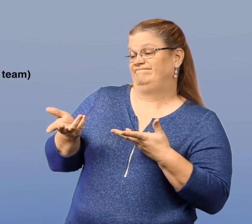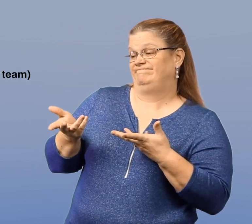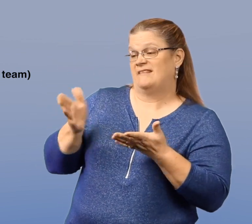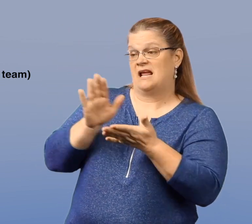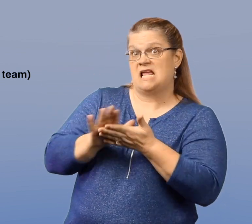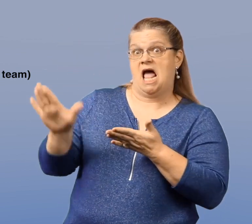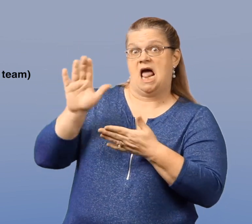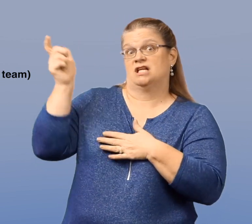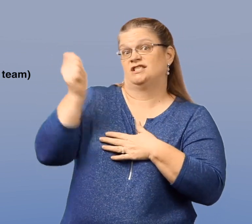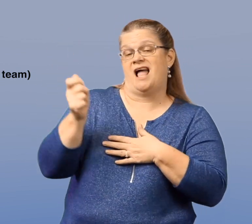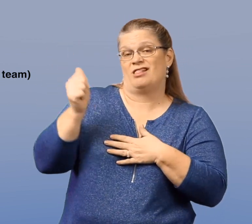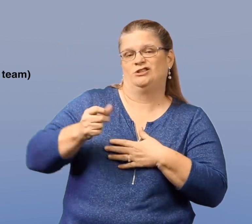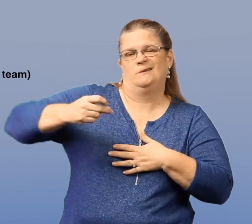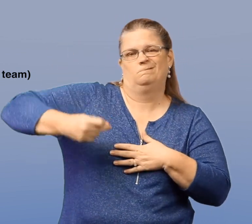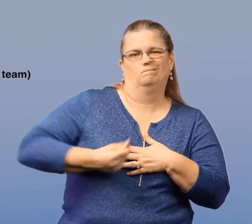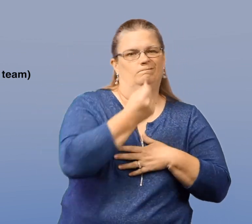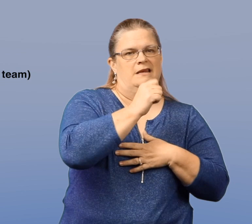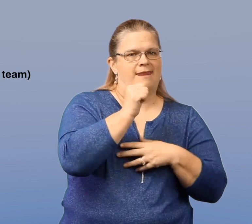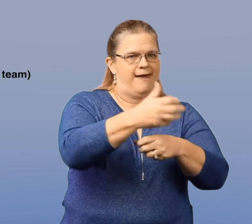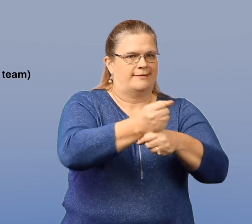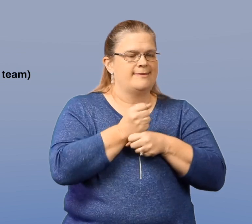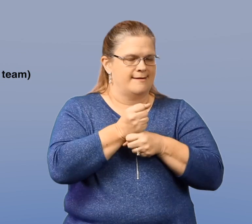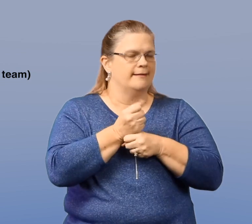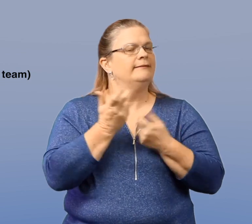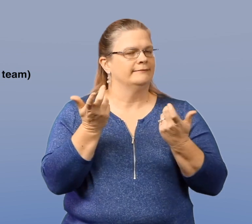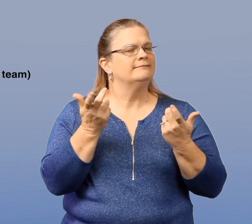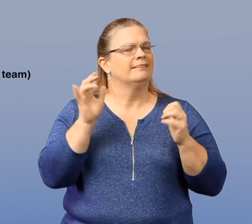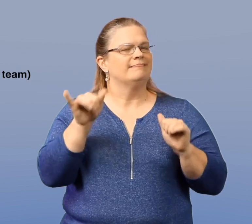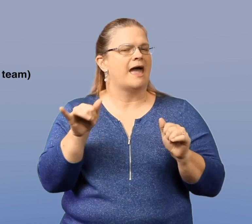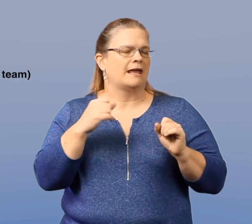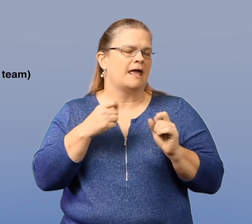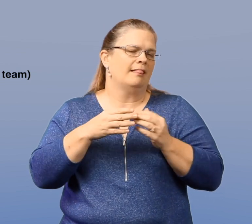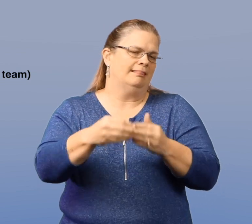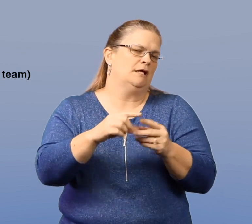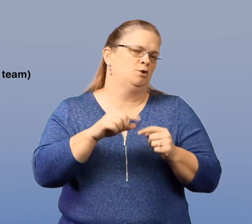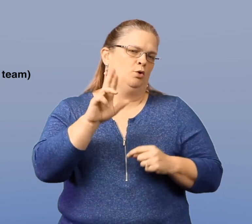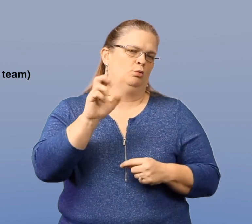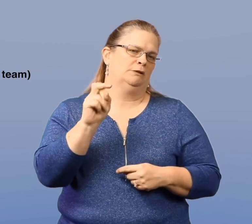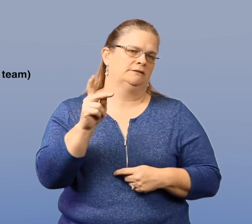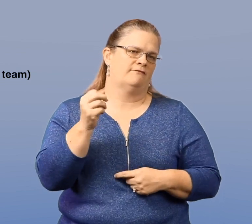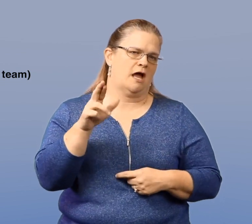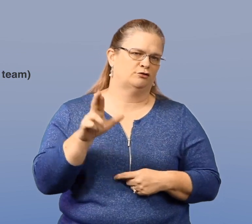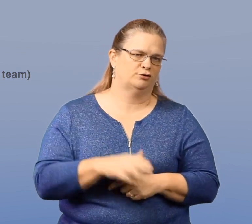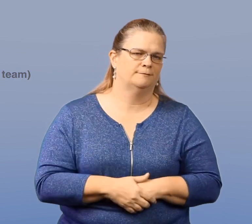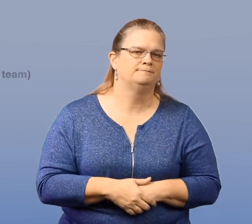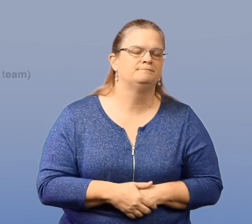Another example, maybe, not getting a college scholarship, which can be a risk factor.